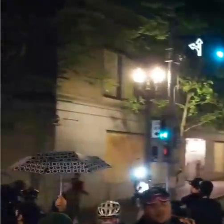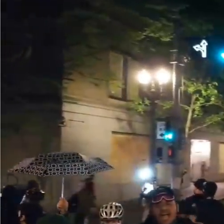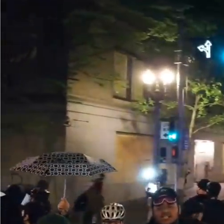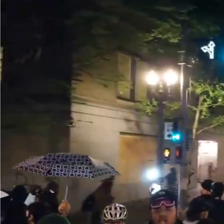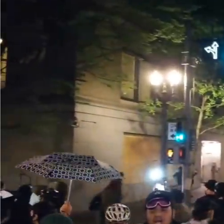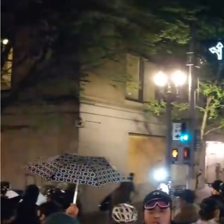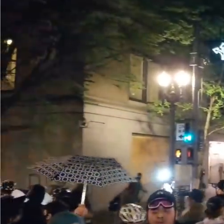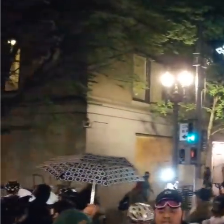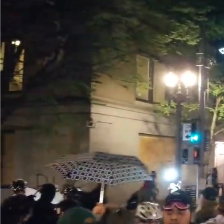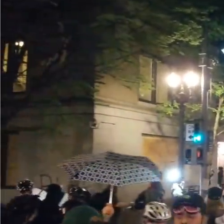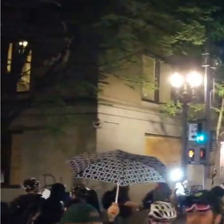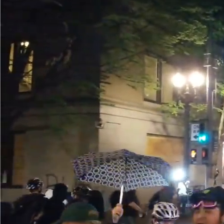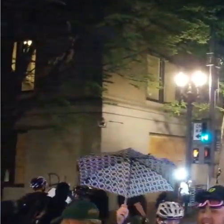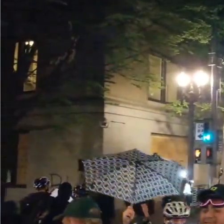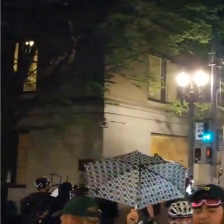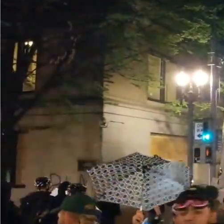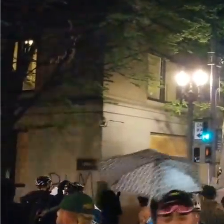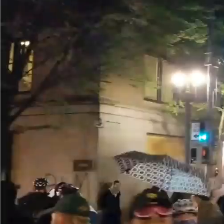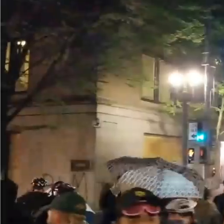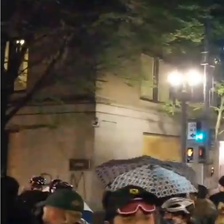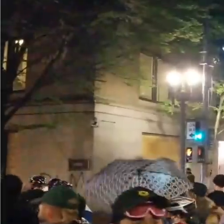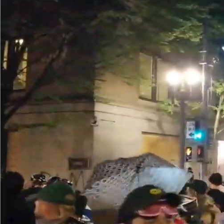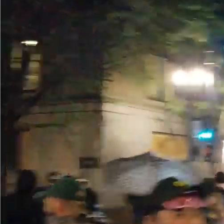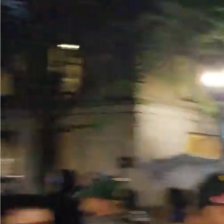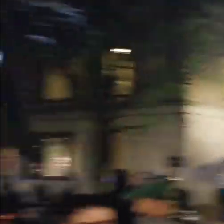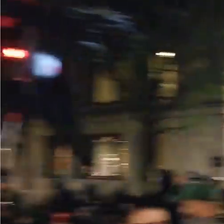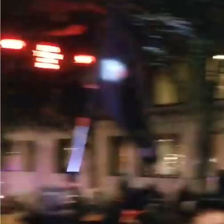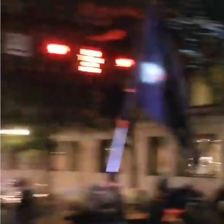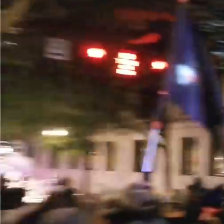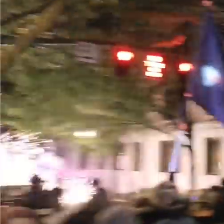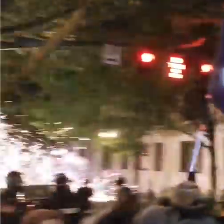people are trying to regroup this group of people